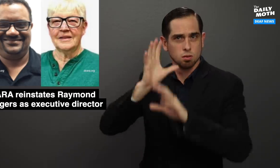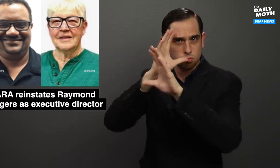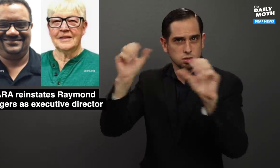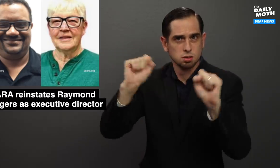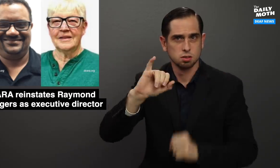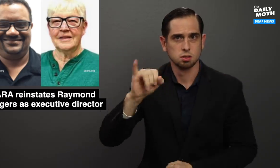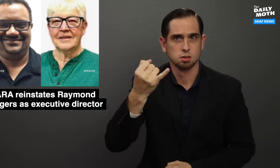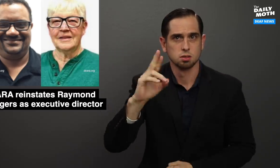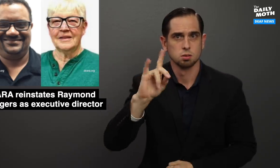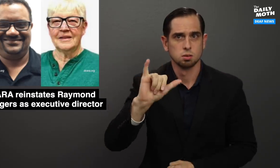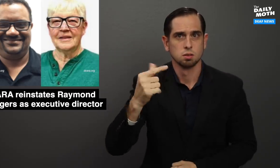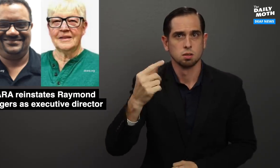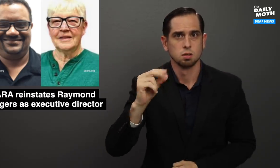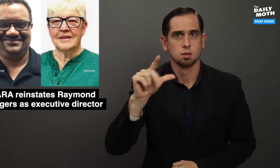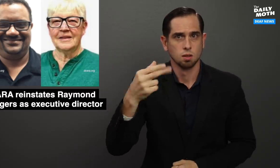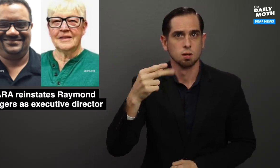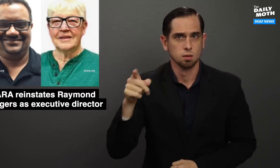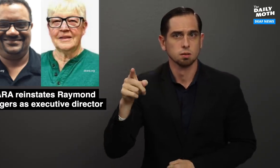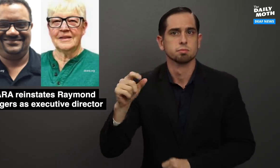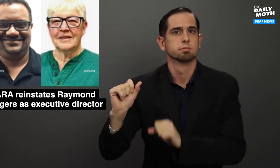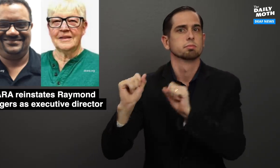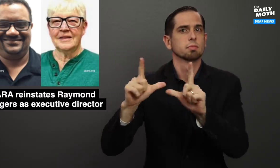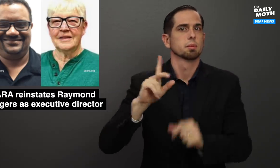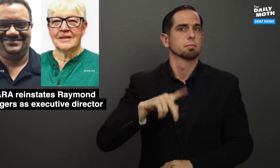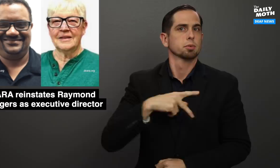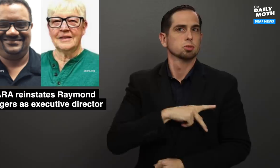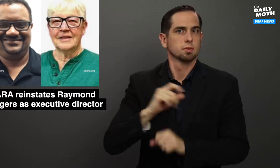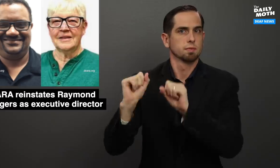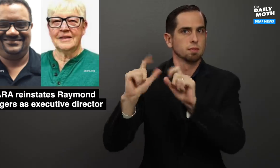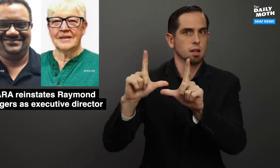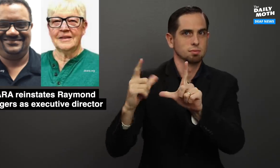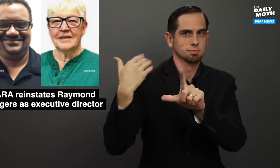Board President Judy Gough made a personal vlog in